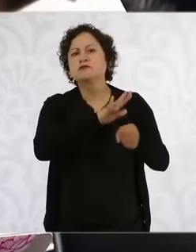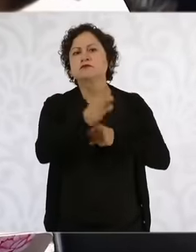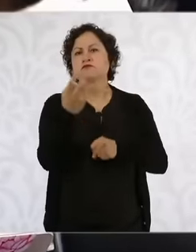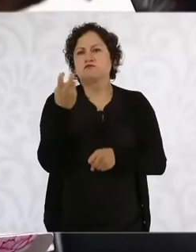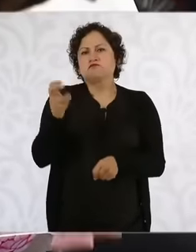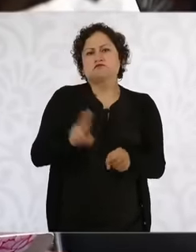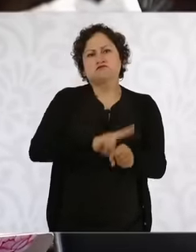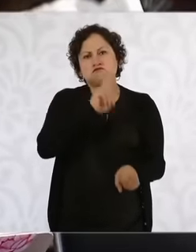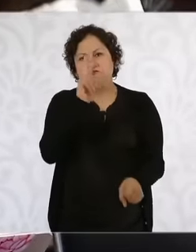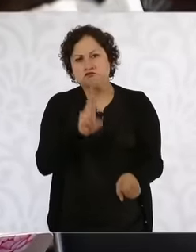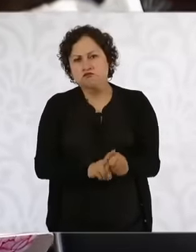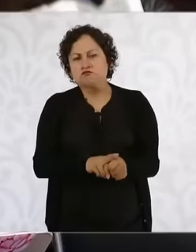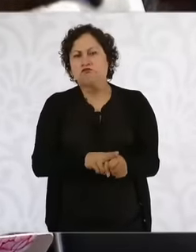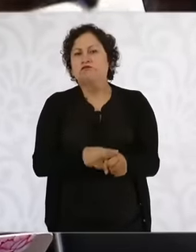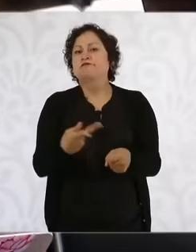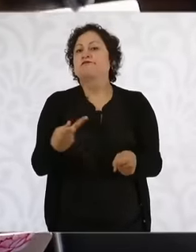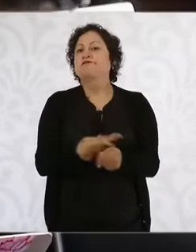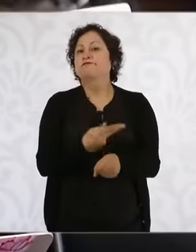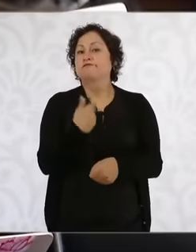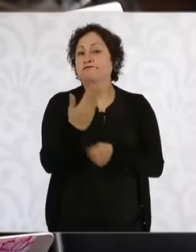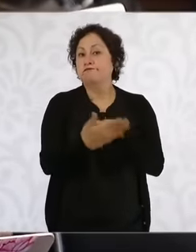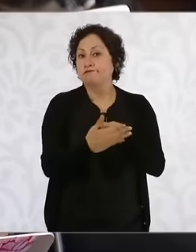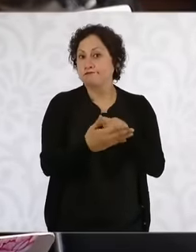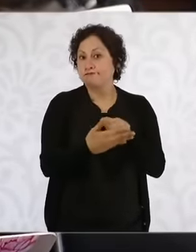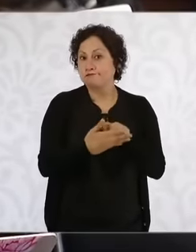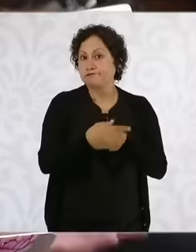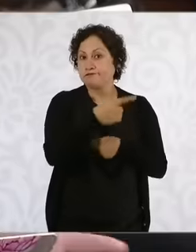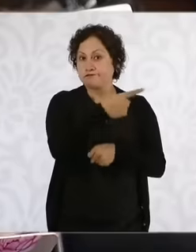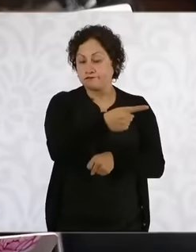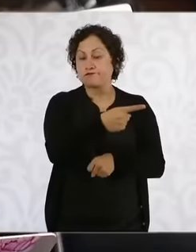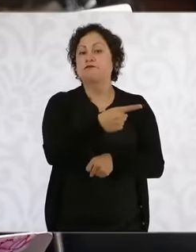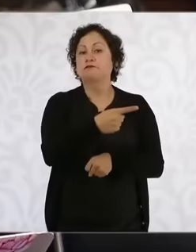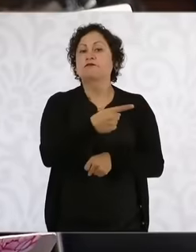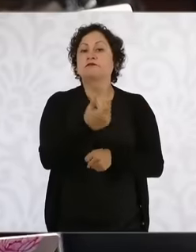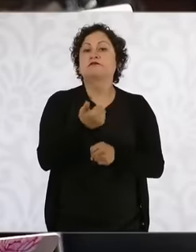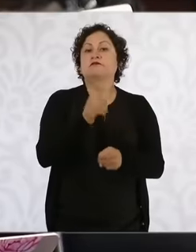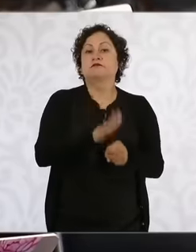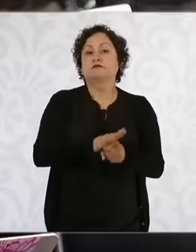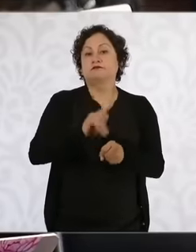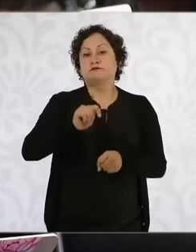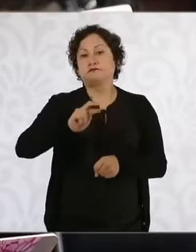Trump administration, something has been considered, well, to reverse this or believe That it was only the